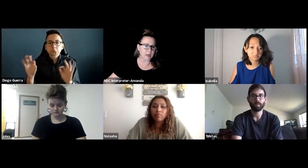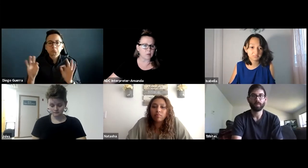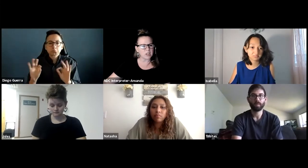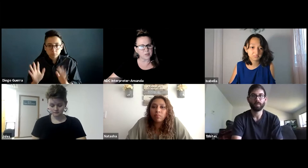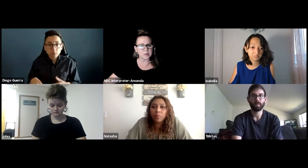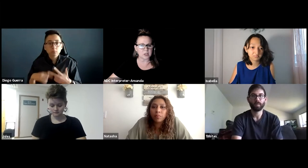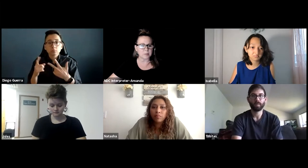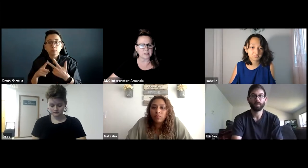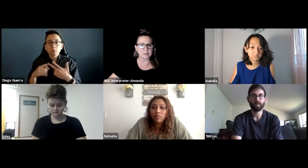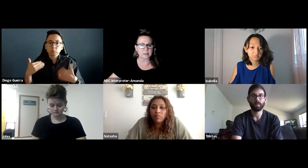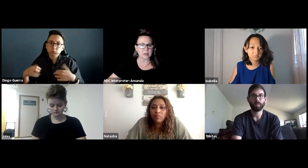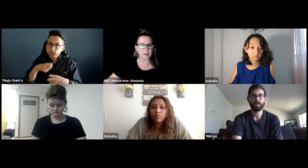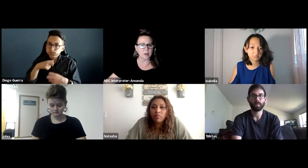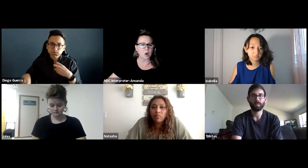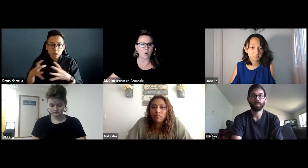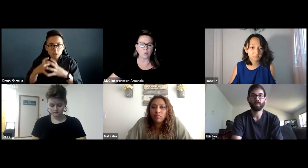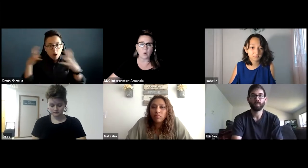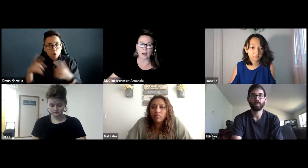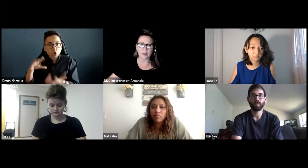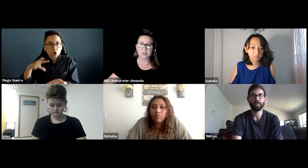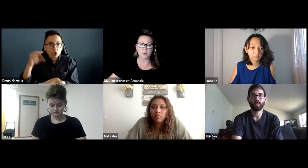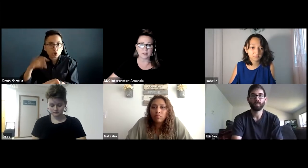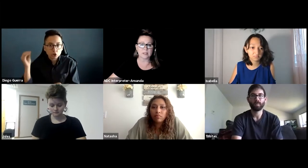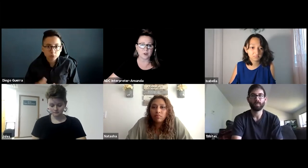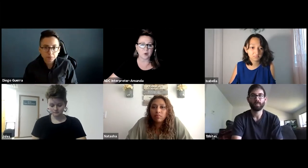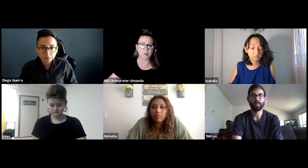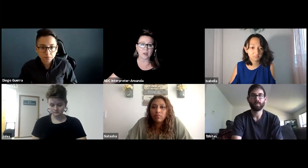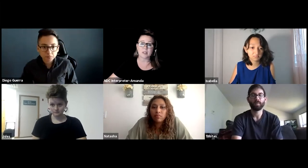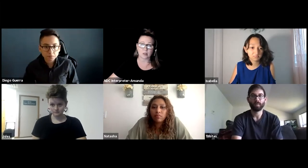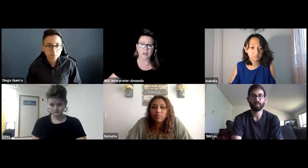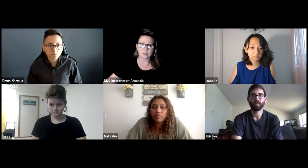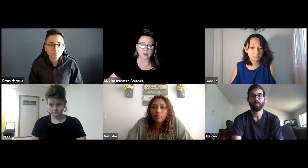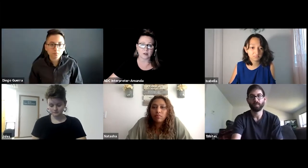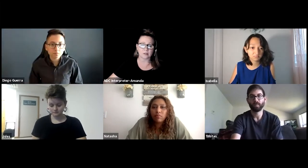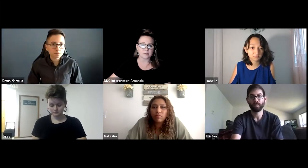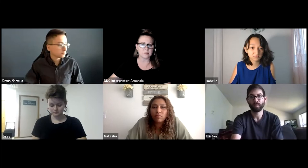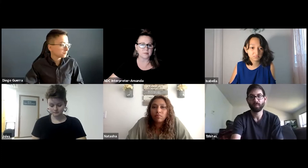Not bad, only a few adjustments necessary, or wow that was really difficult, there was a lot to learn?